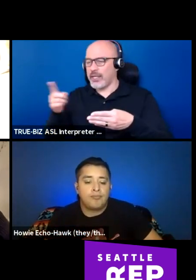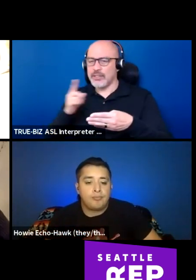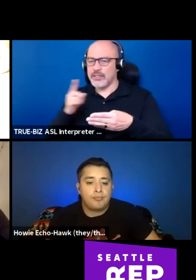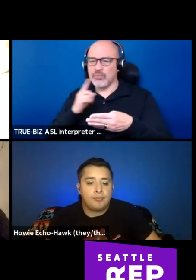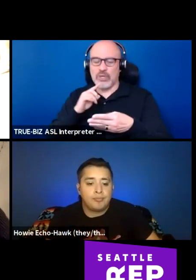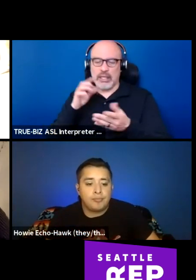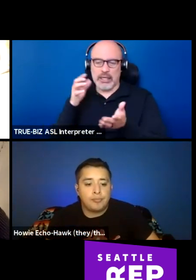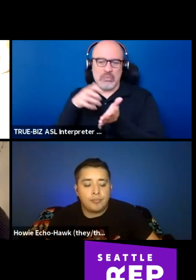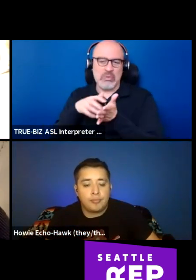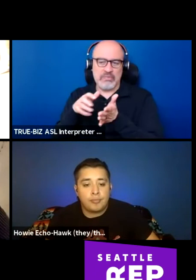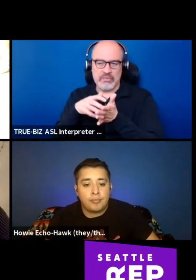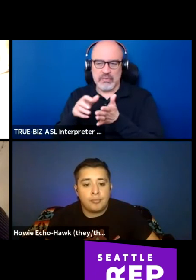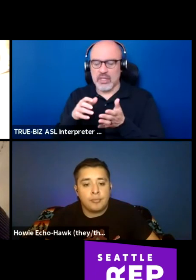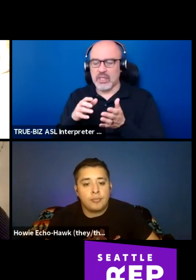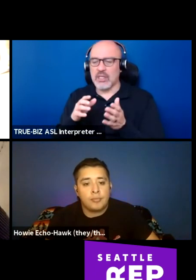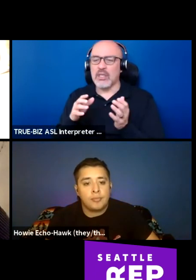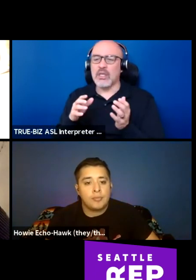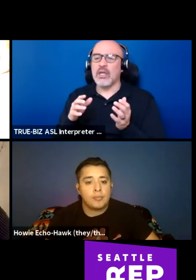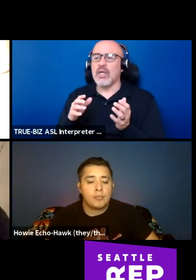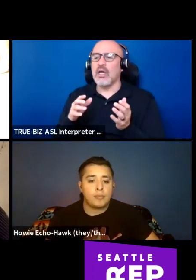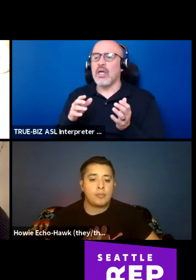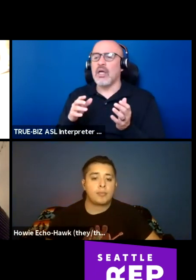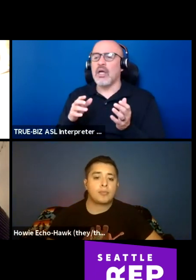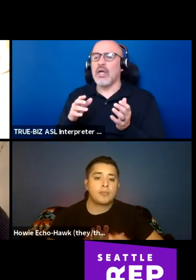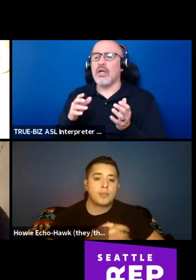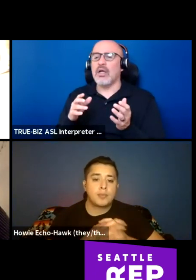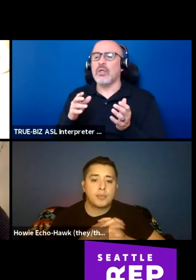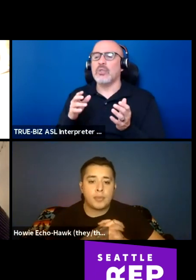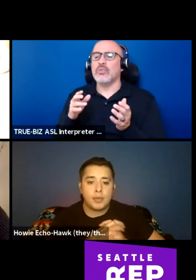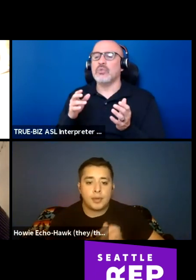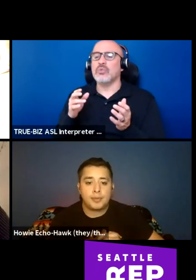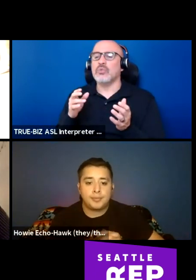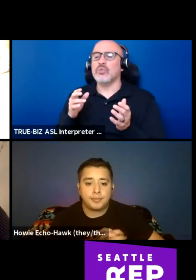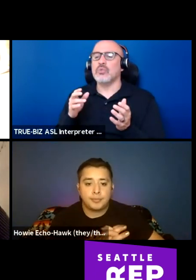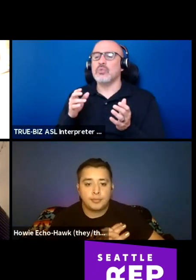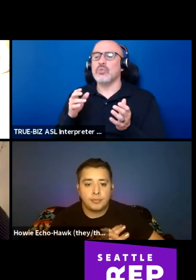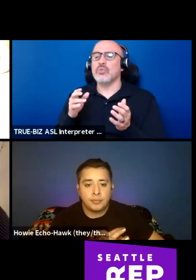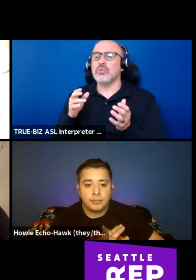So I believe that as a Dakota person,